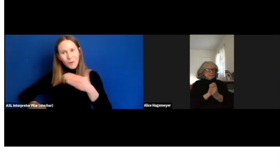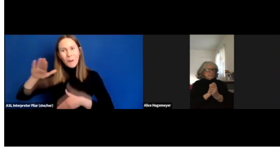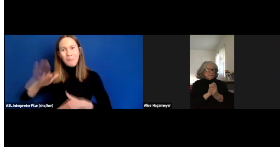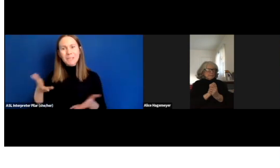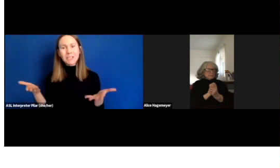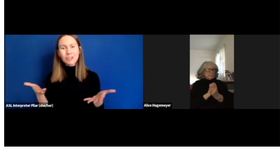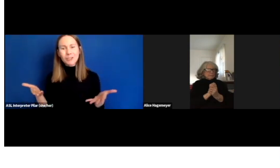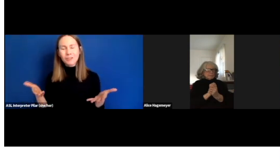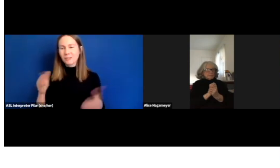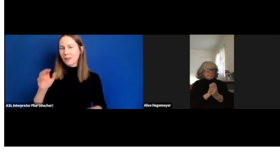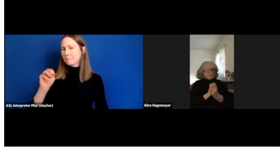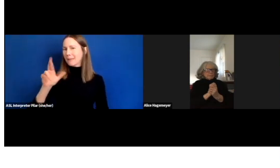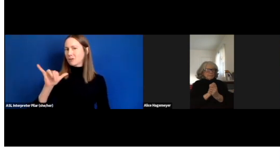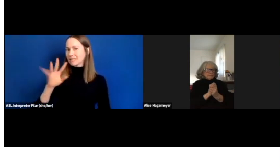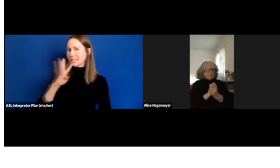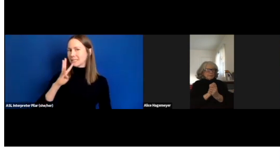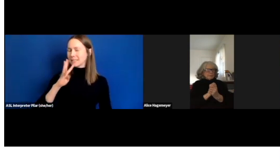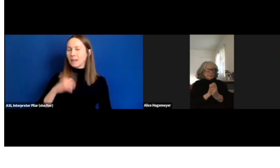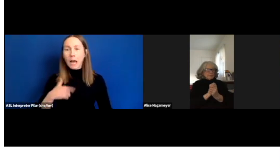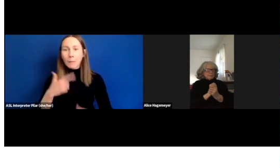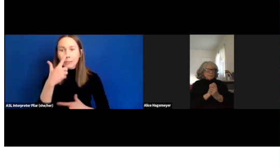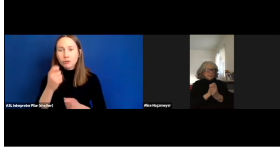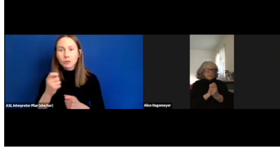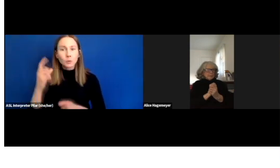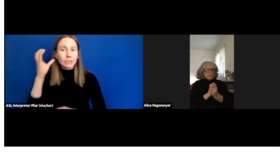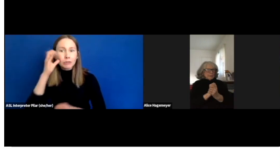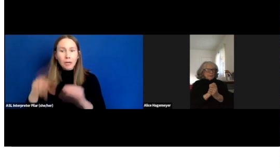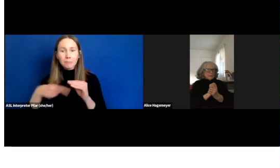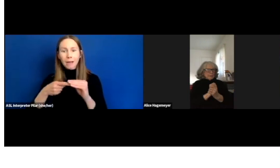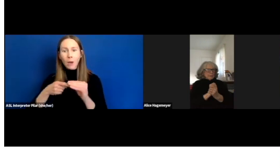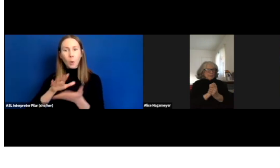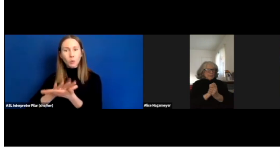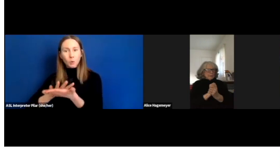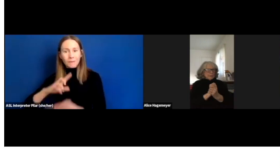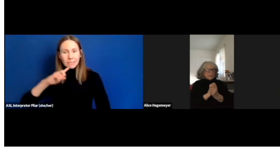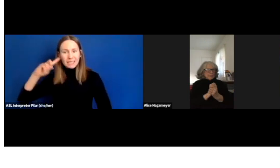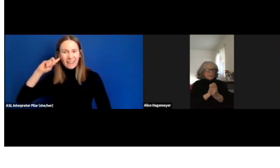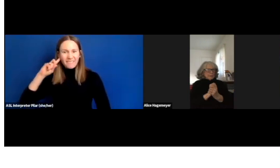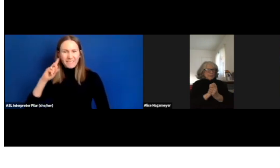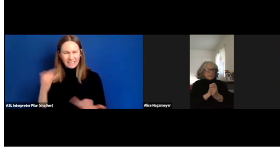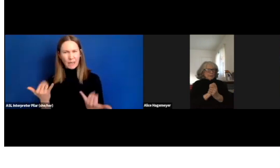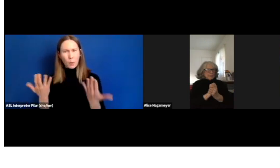So, I'm very interested to hear about the school for the deaf which it's closed now.